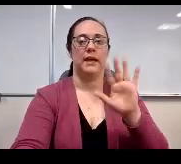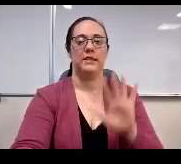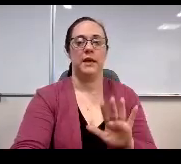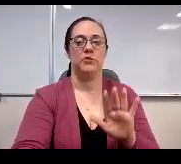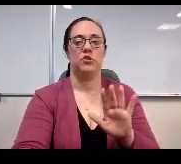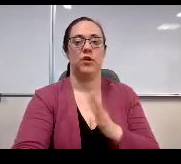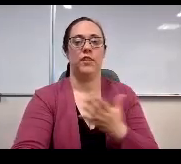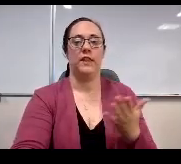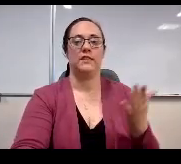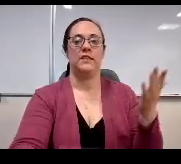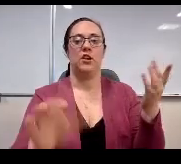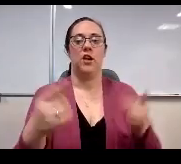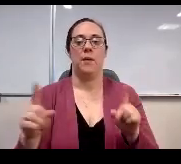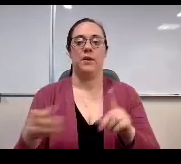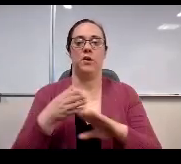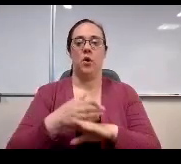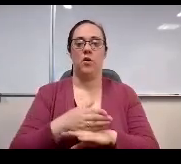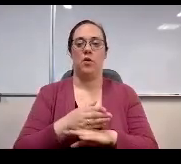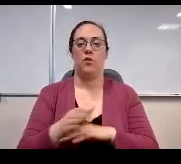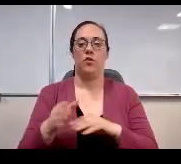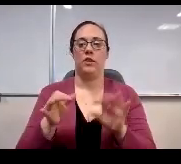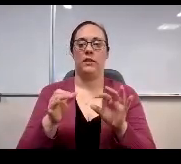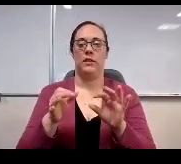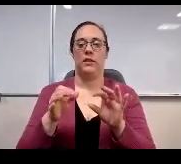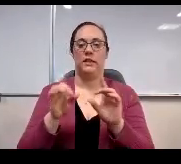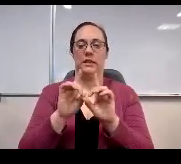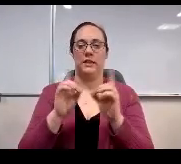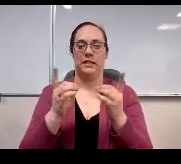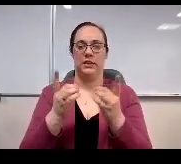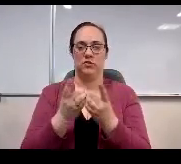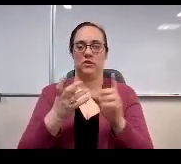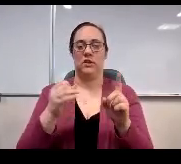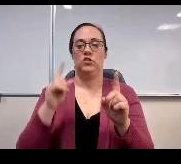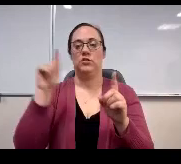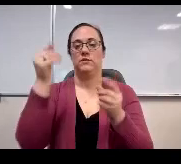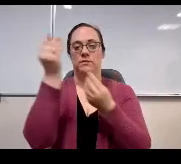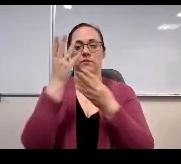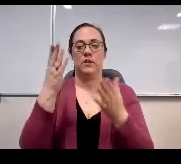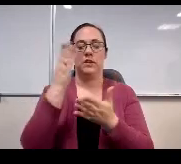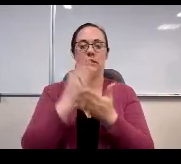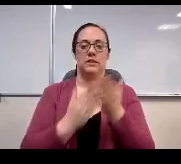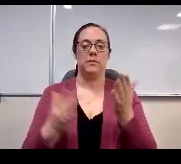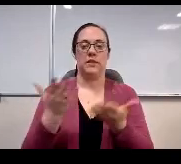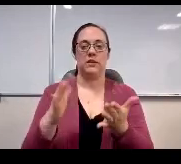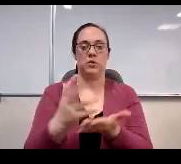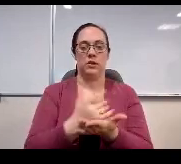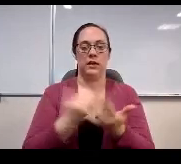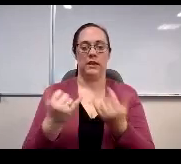are happening across the district. To give just a flavor of the anecdotal stories that were collected this year,